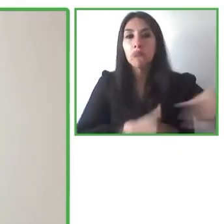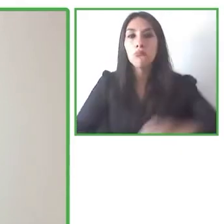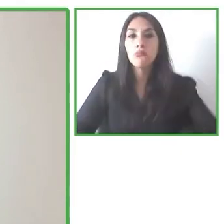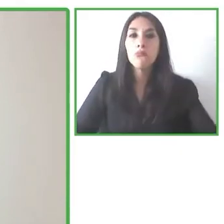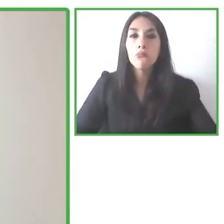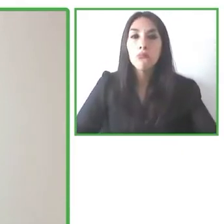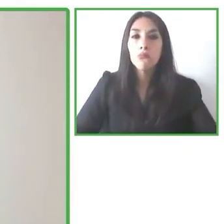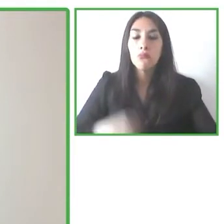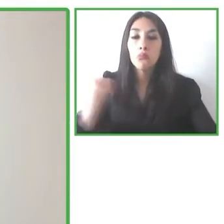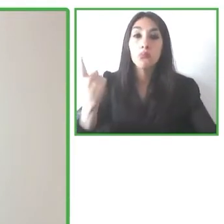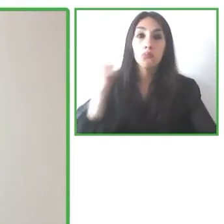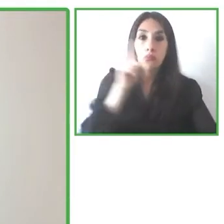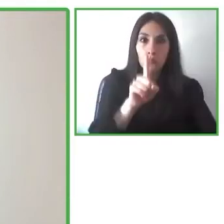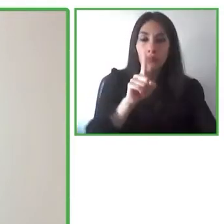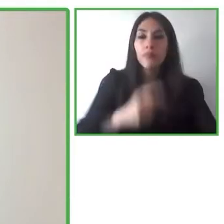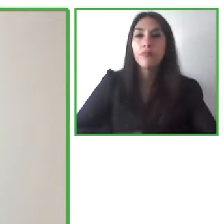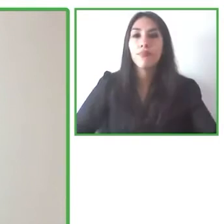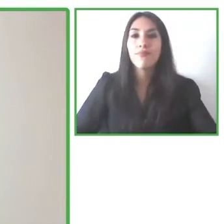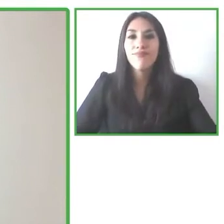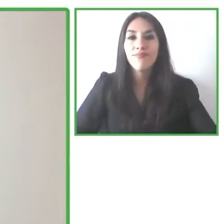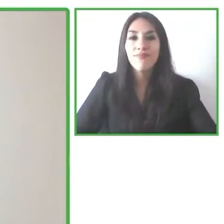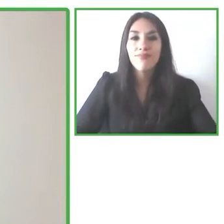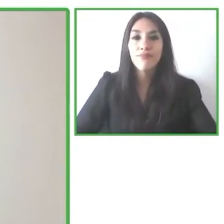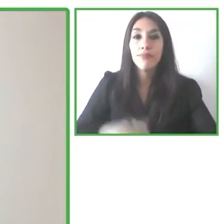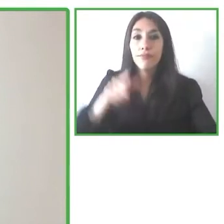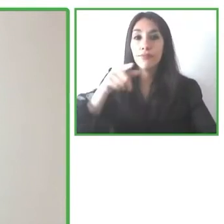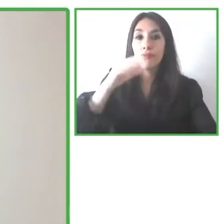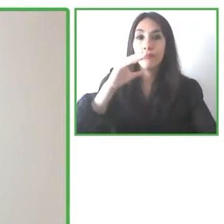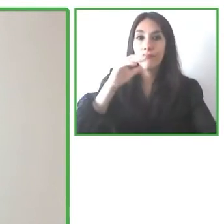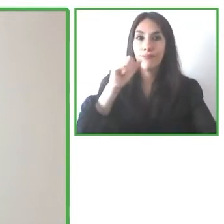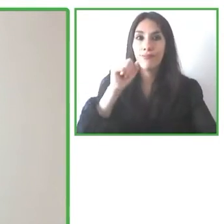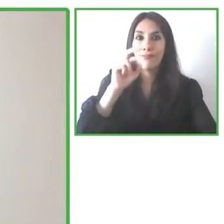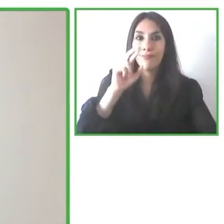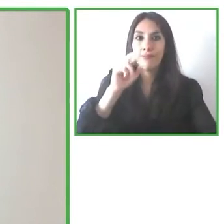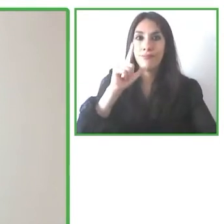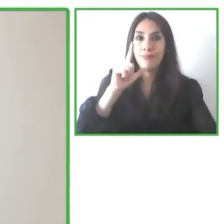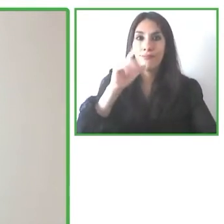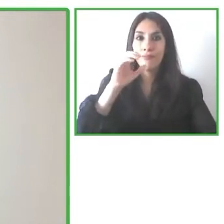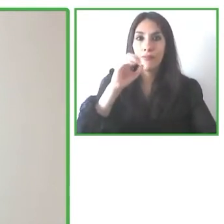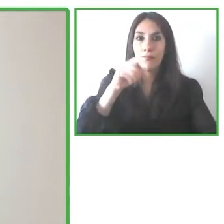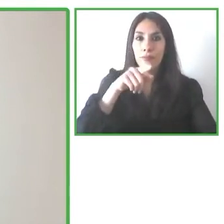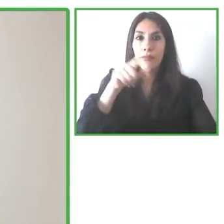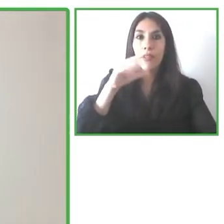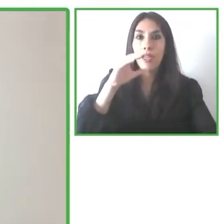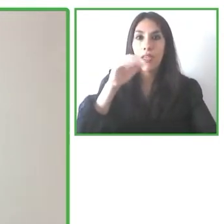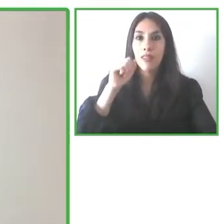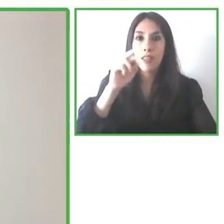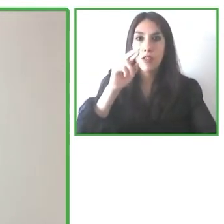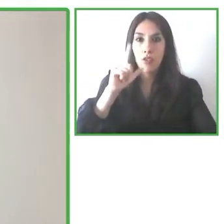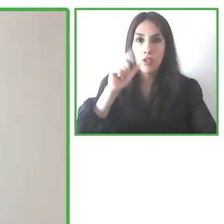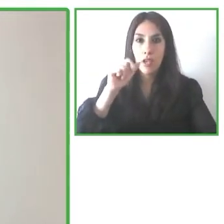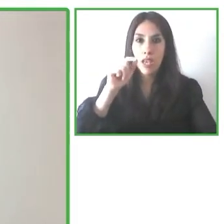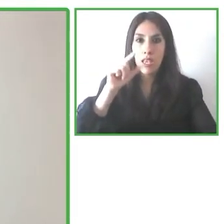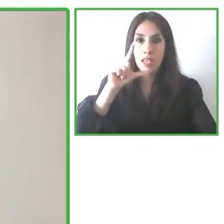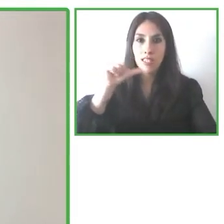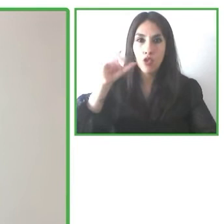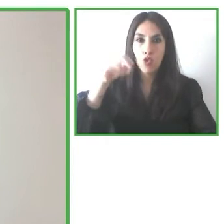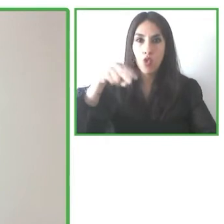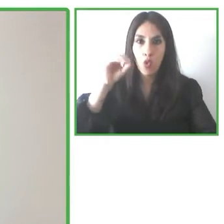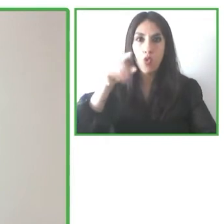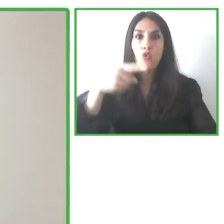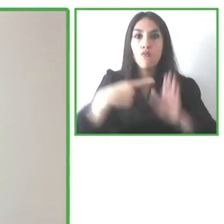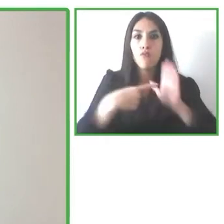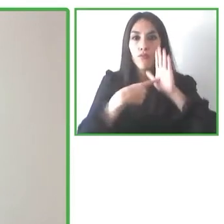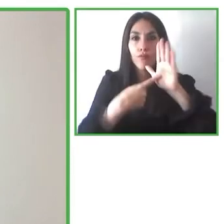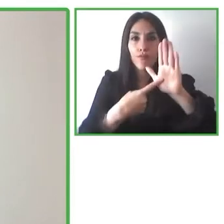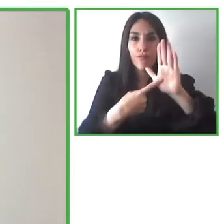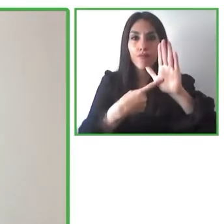today, Carlo Castellano. He's going to be telling us about his application Park4Dis